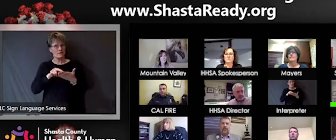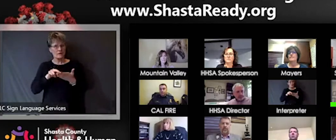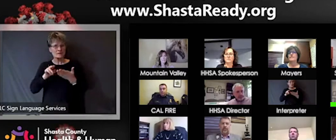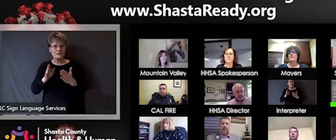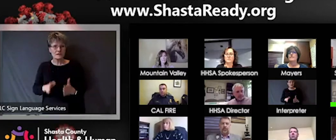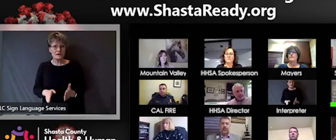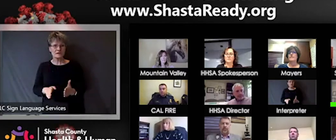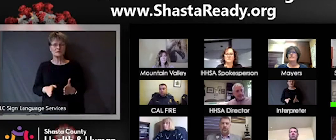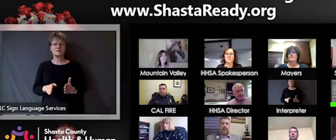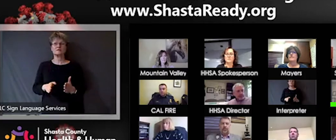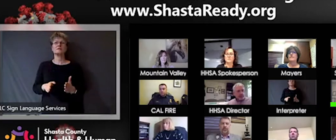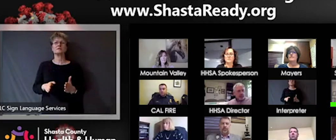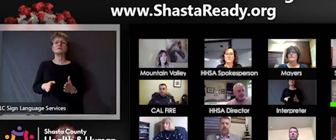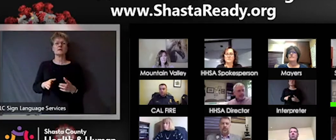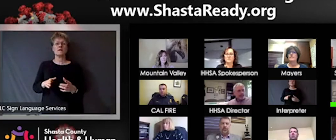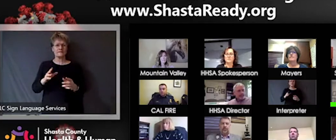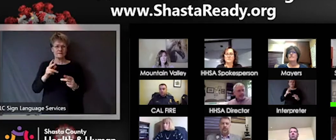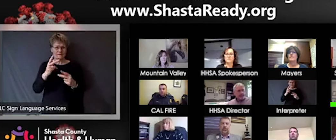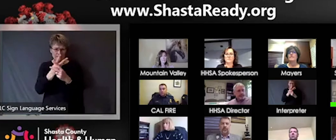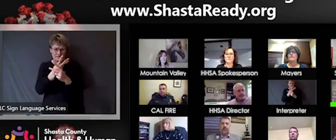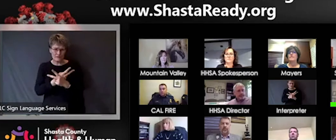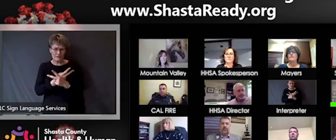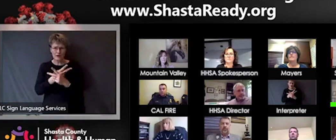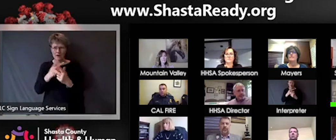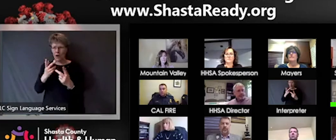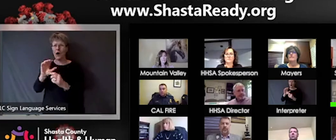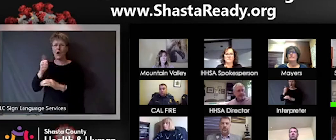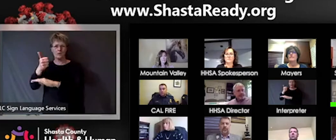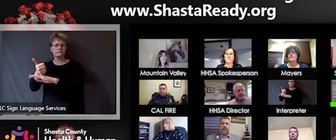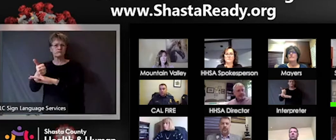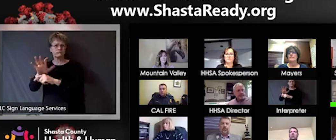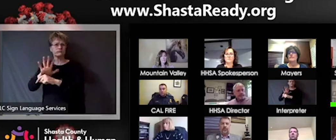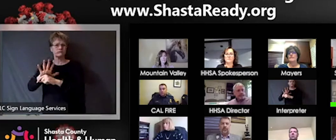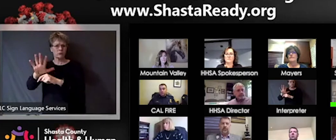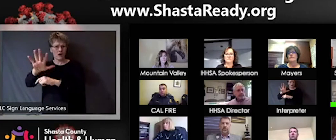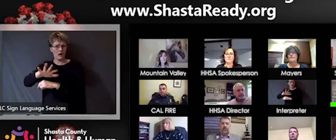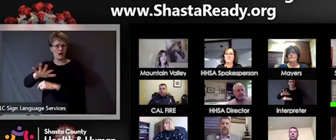process of trying to do that in a more systematic way, but, honestly right now